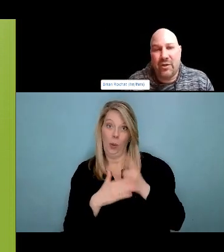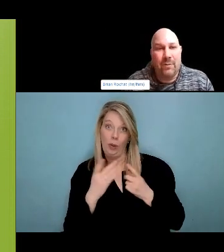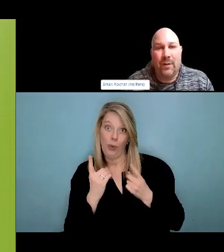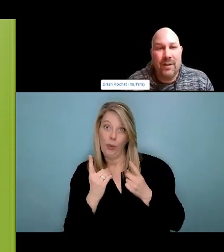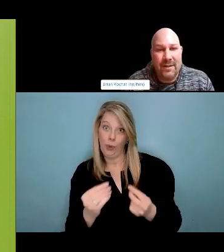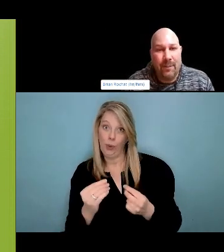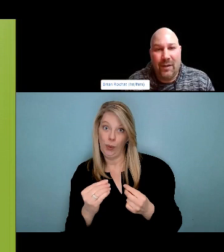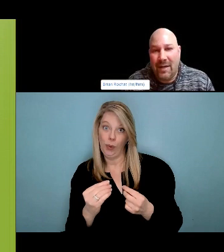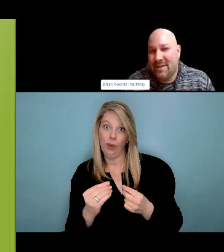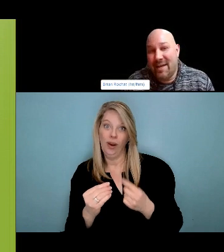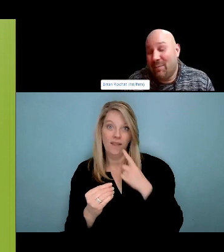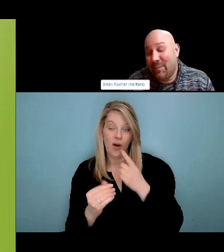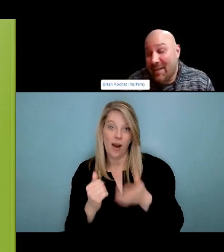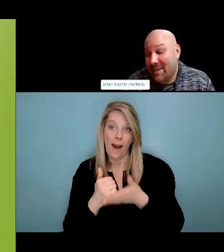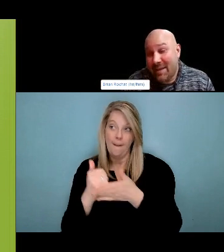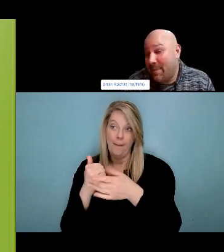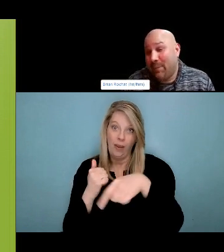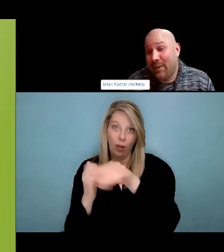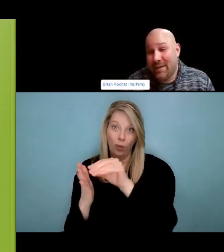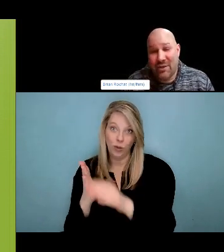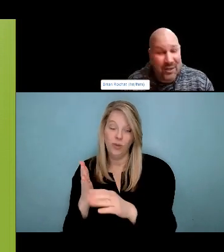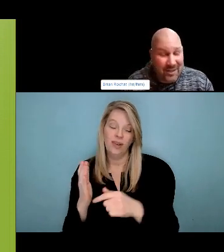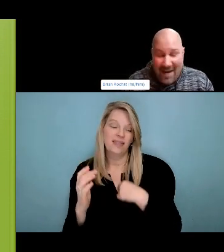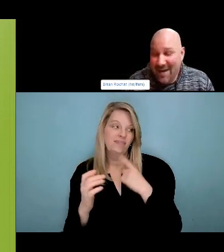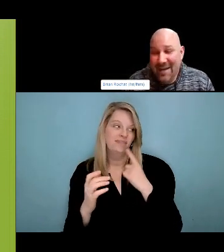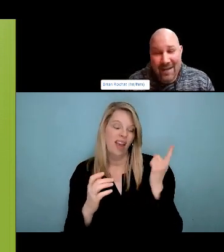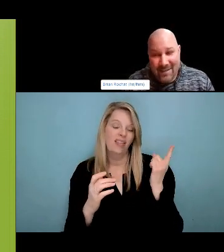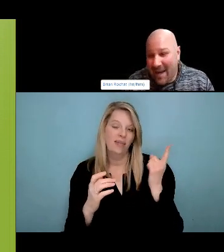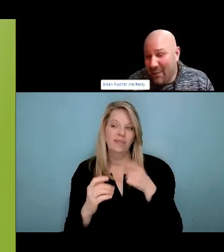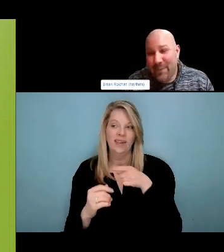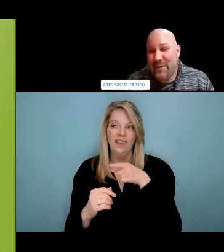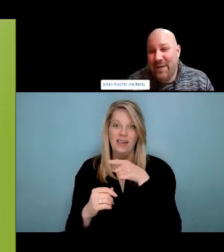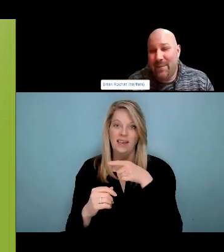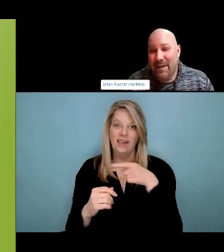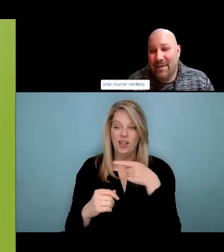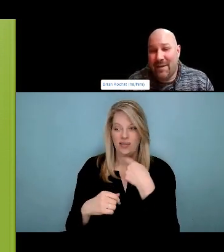take care of their cold. And currently we don't have safe consumption